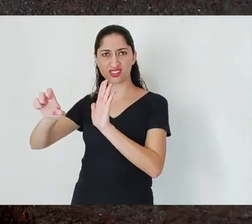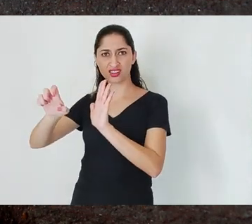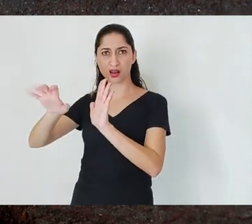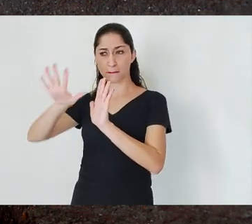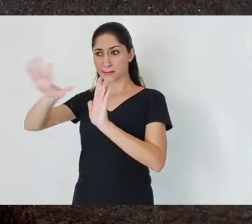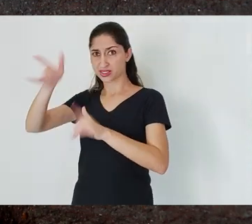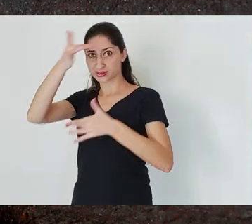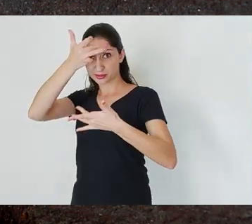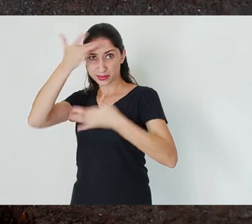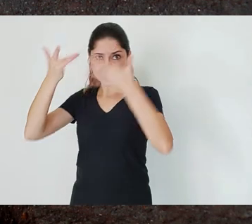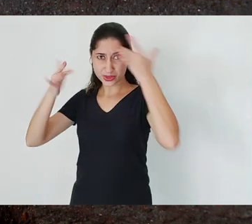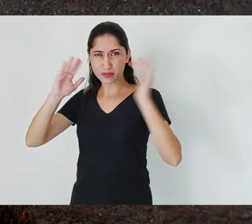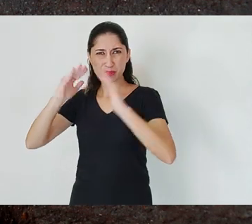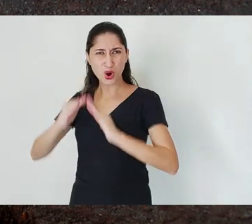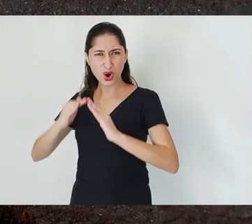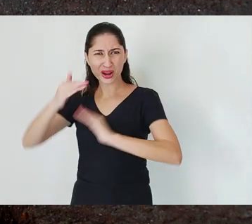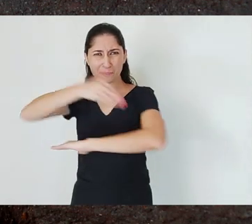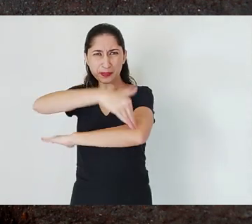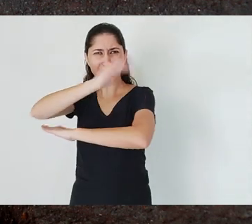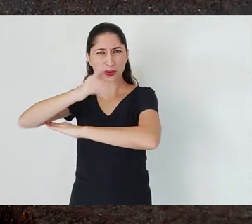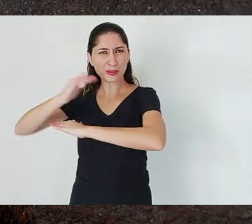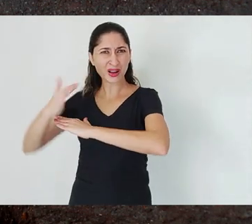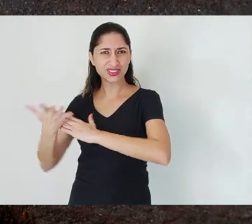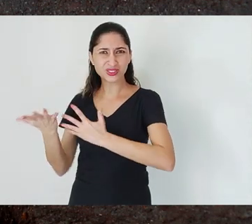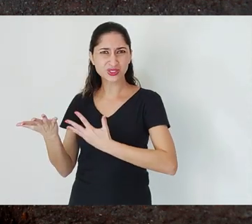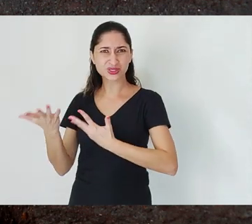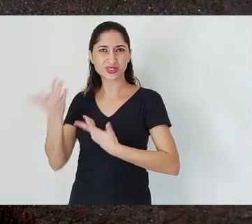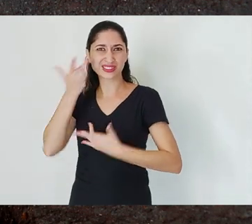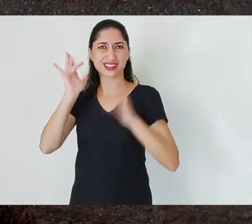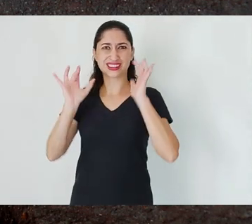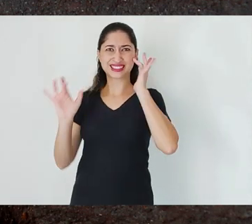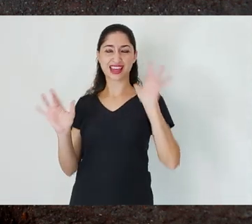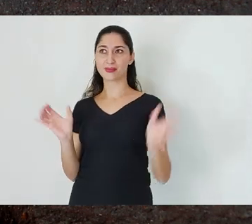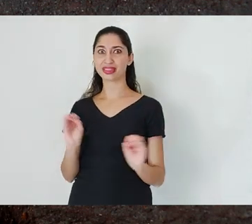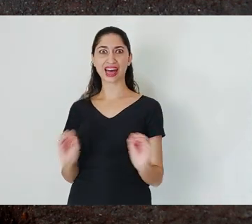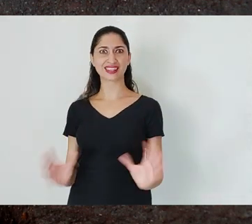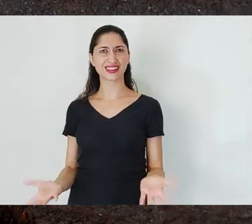I got no answers back.